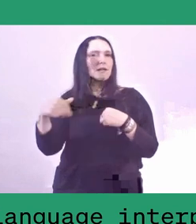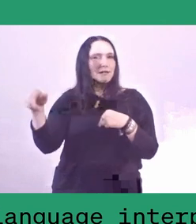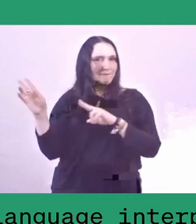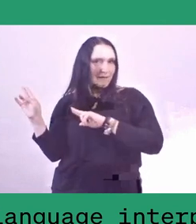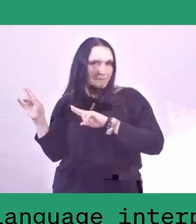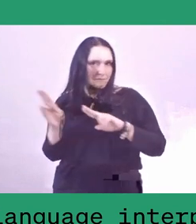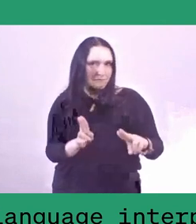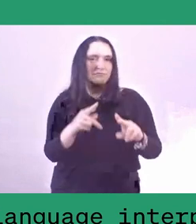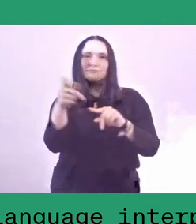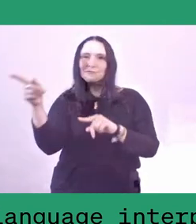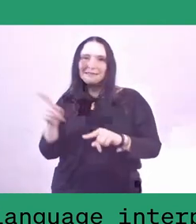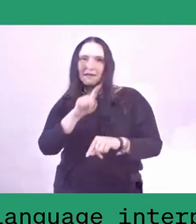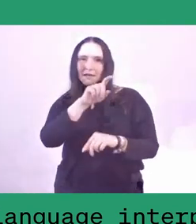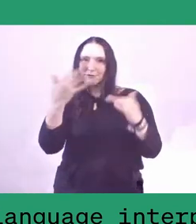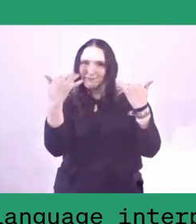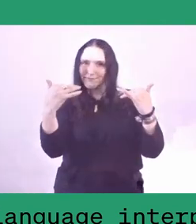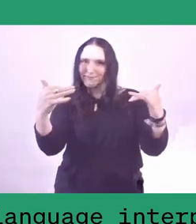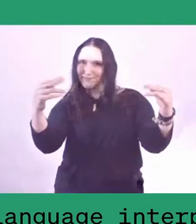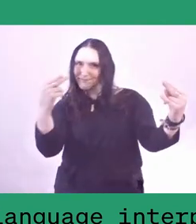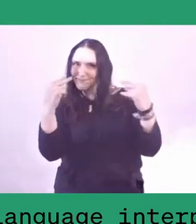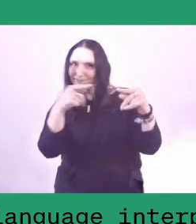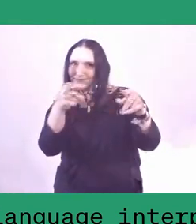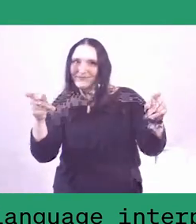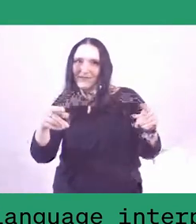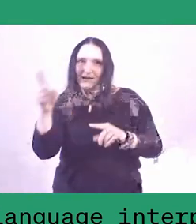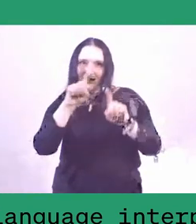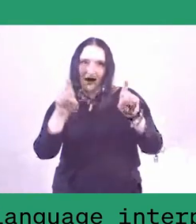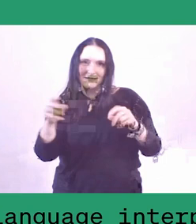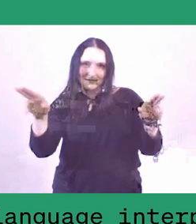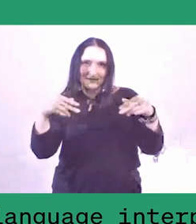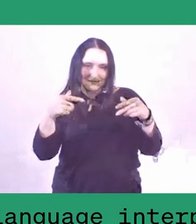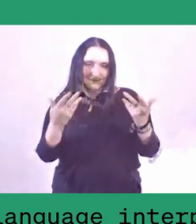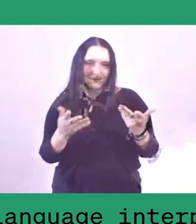that are being asked among our audience. Thank you, everyone, so much.